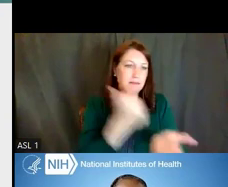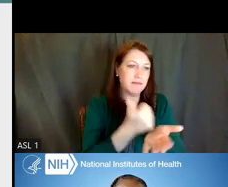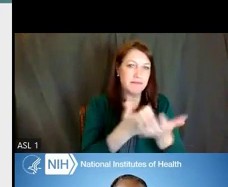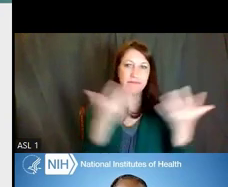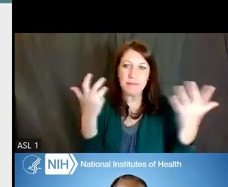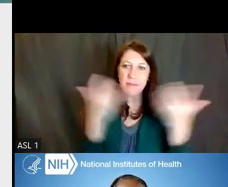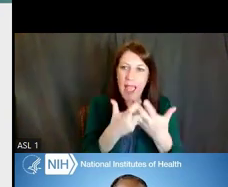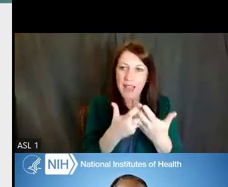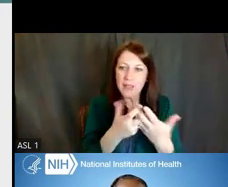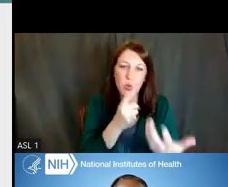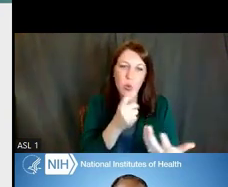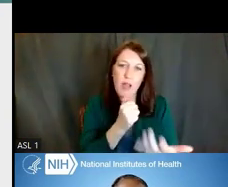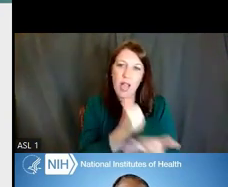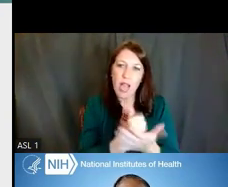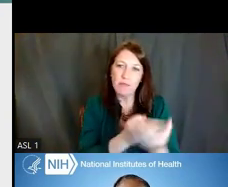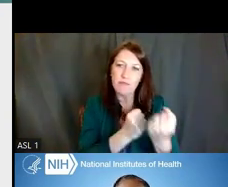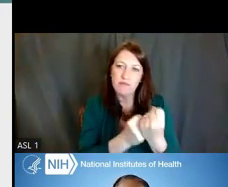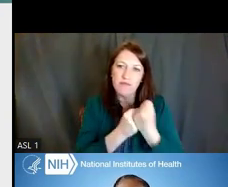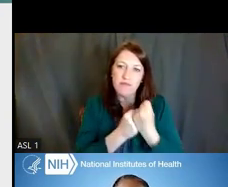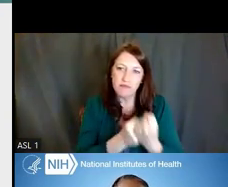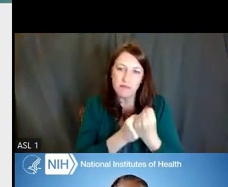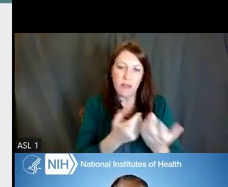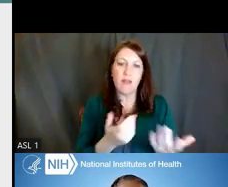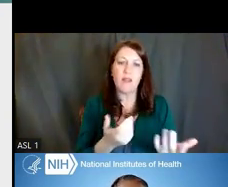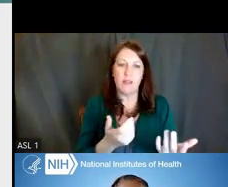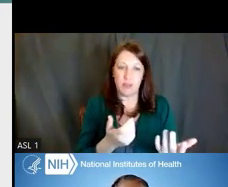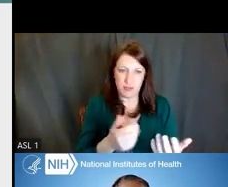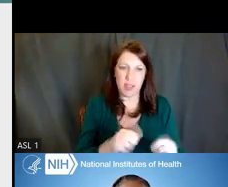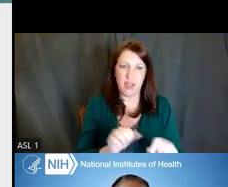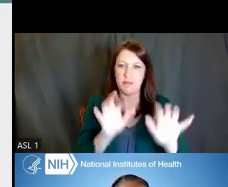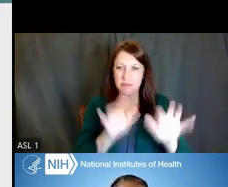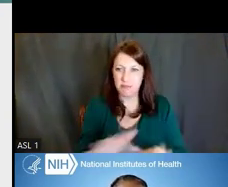that NIH funds, who's funding it within the NIH, etcetera.